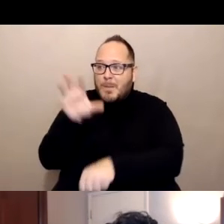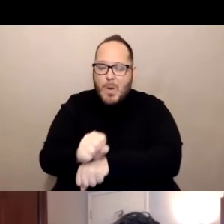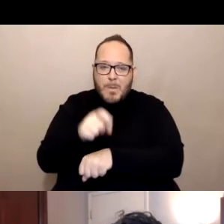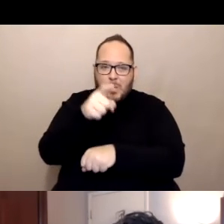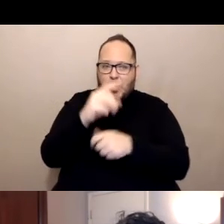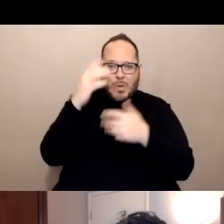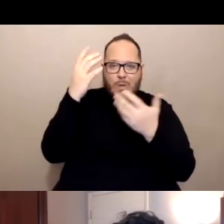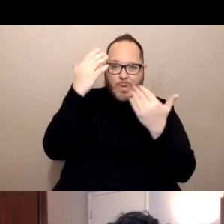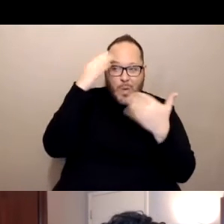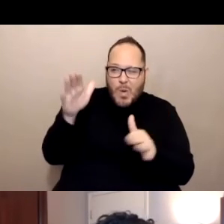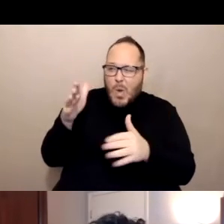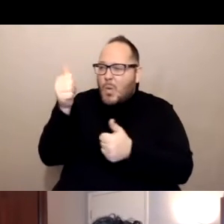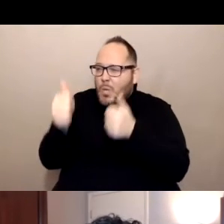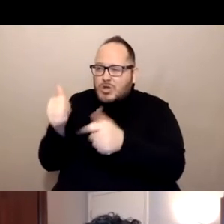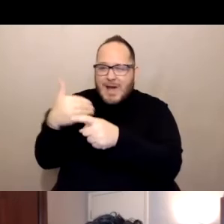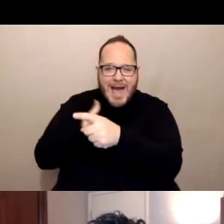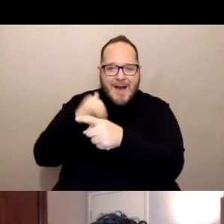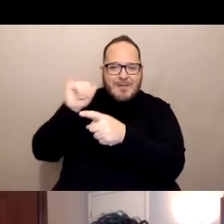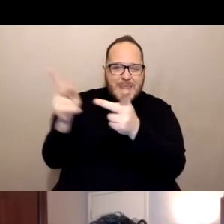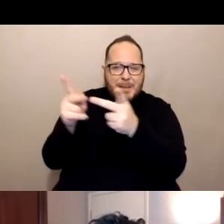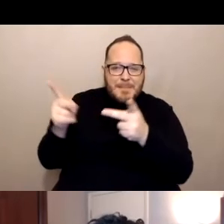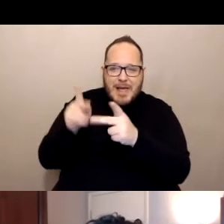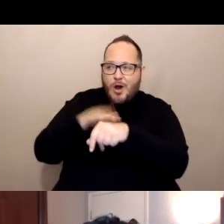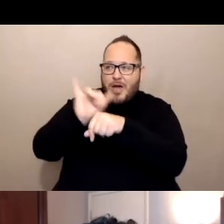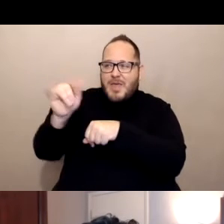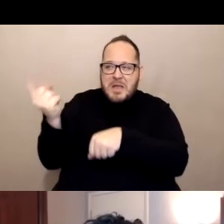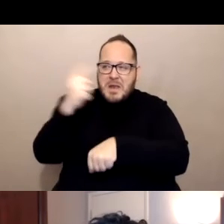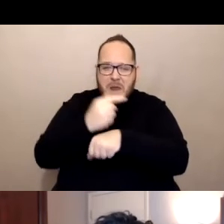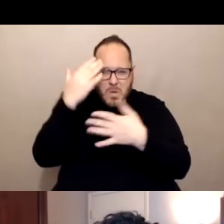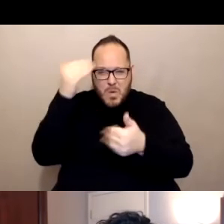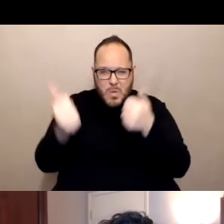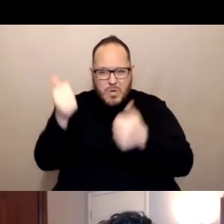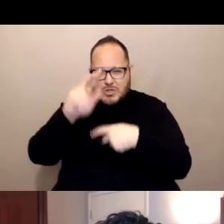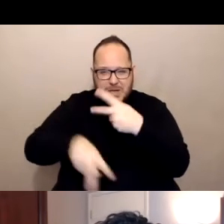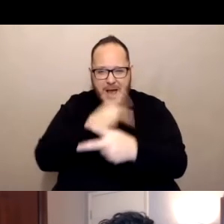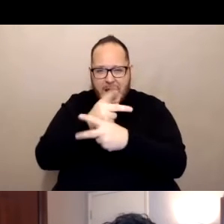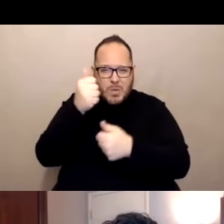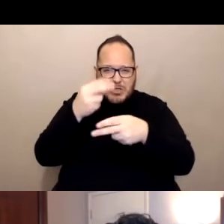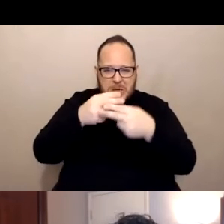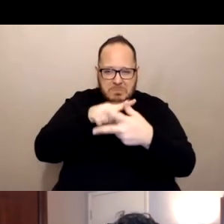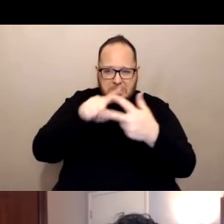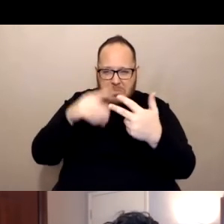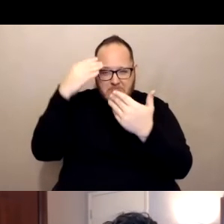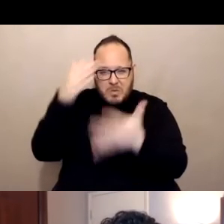at that particular site on that particular day. But most experts say that, for most people,